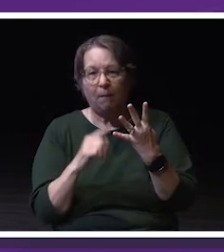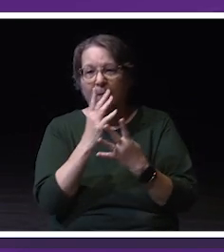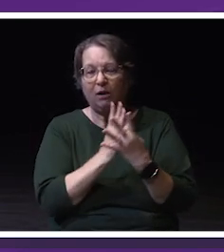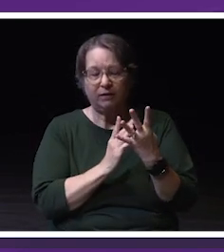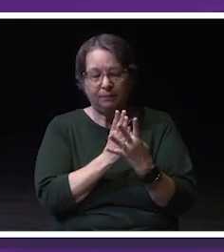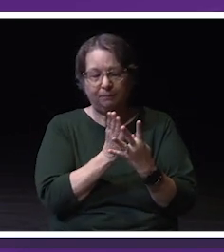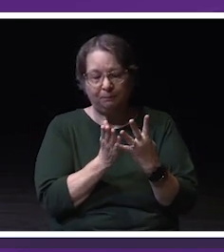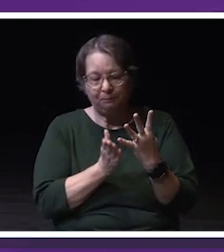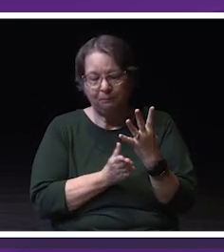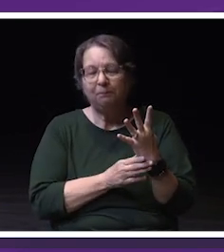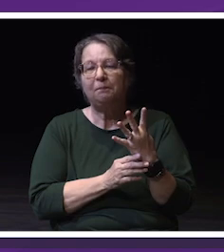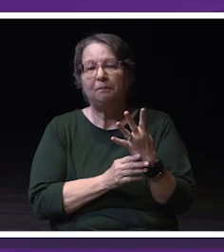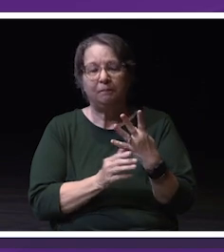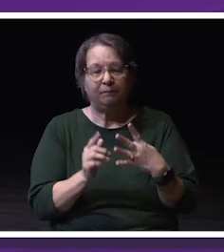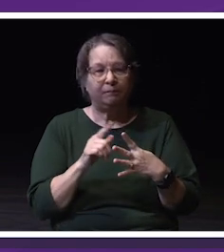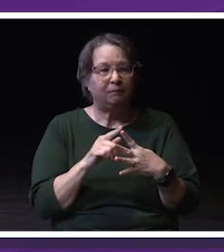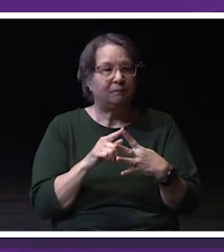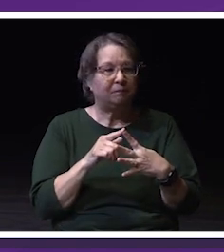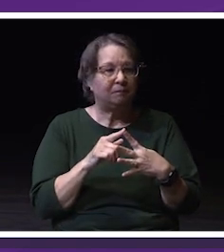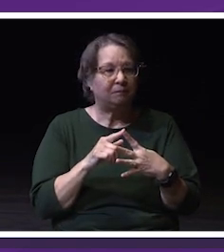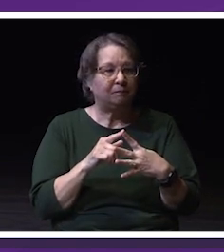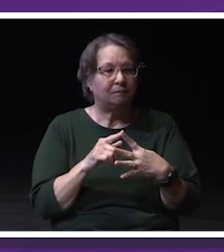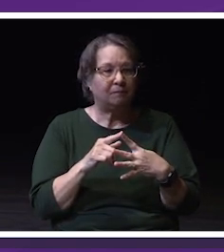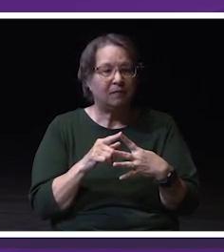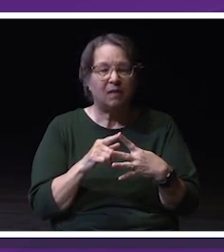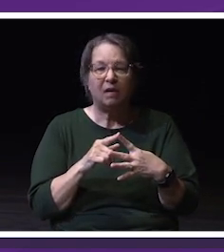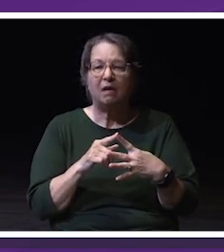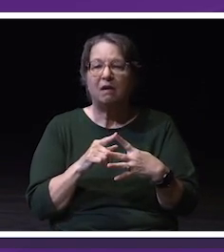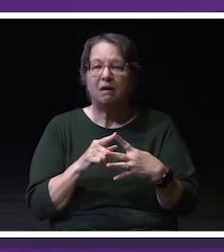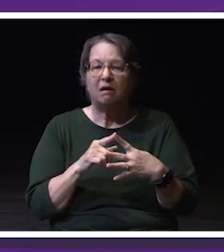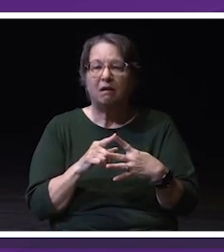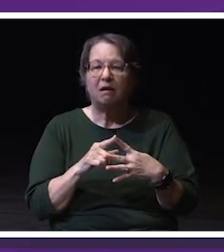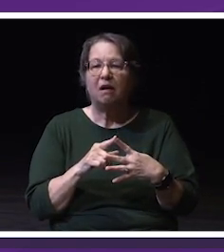First, attainment of learning outcomes, skills